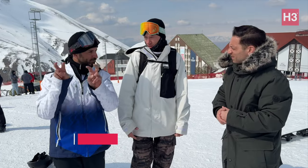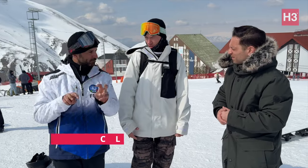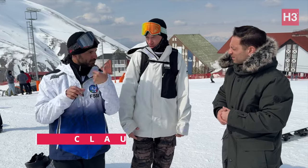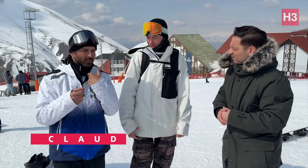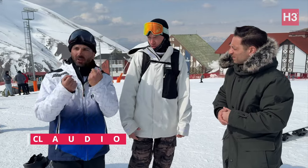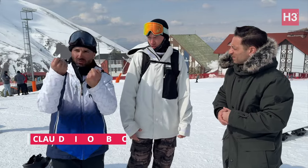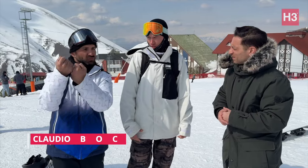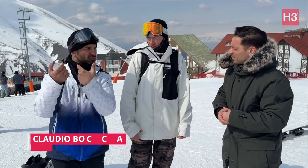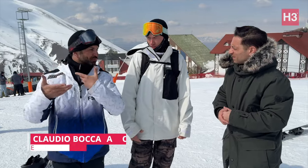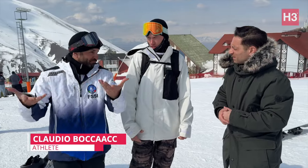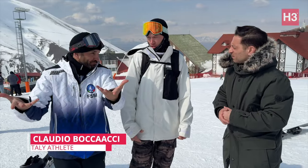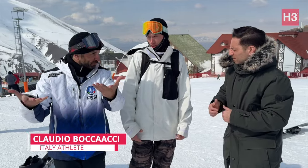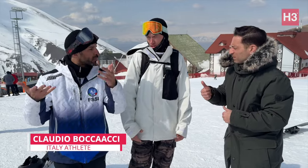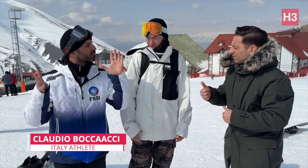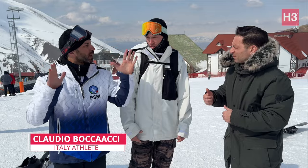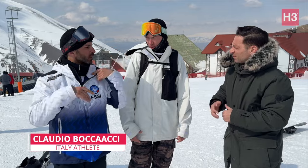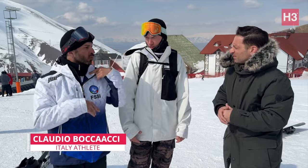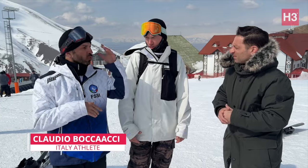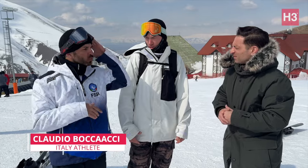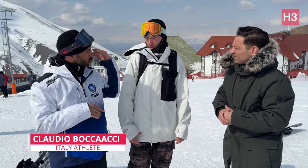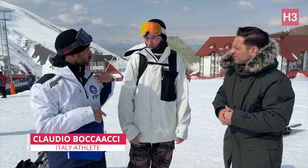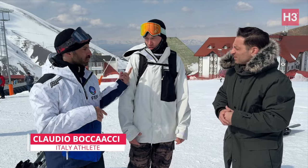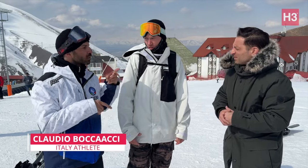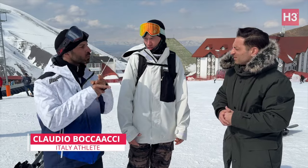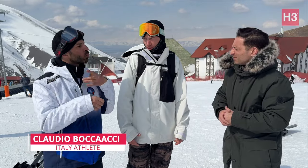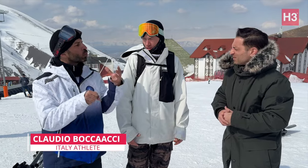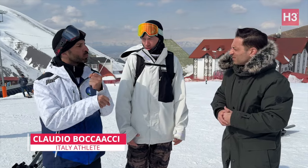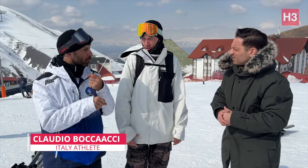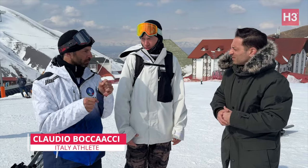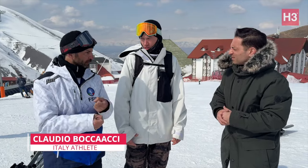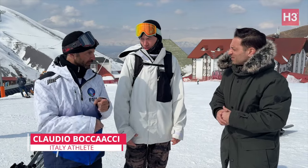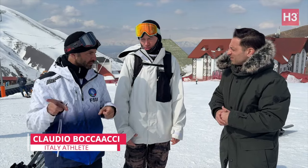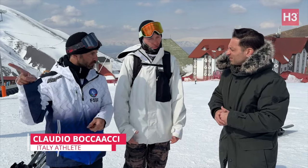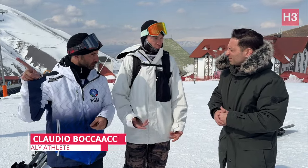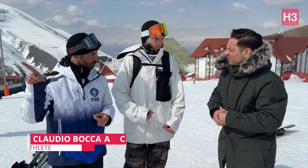[Claudio]: I came here to support the parallel giant slalom event. We know that we won't be able to win the event because our